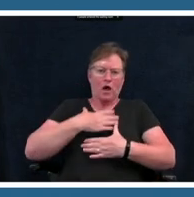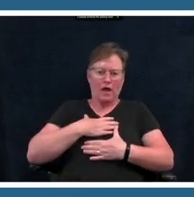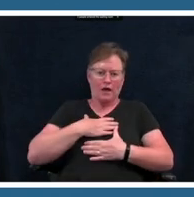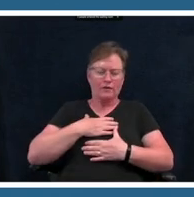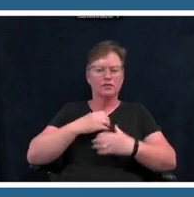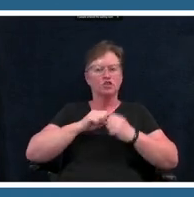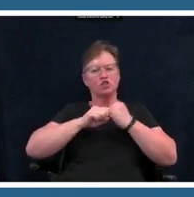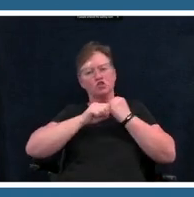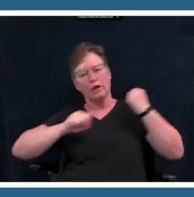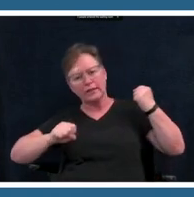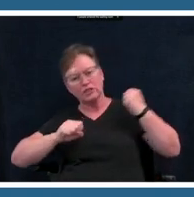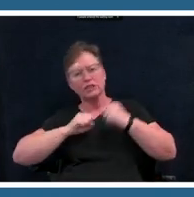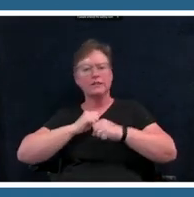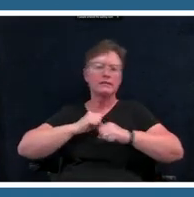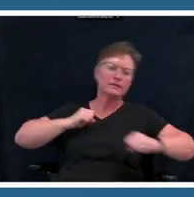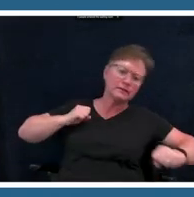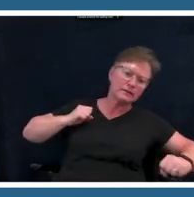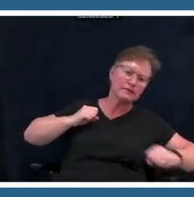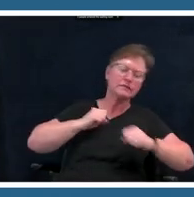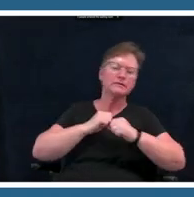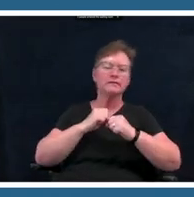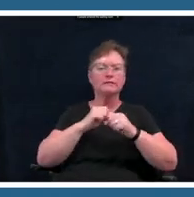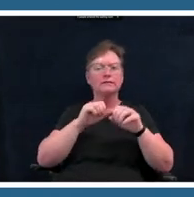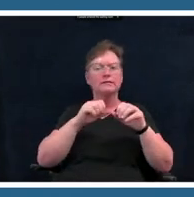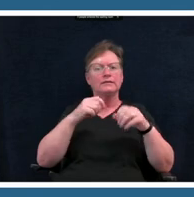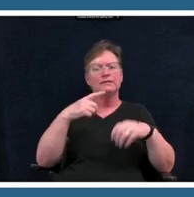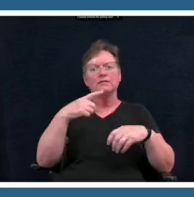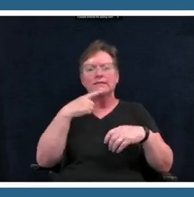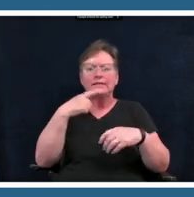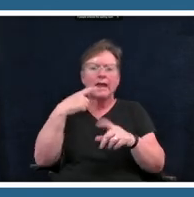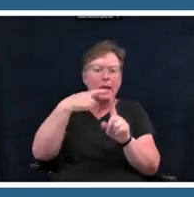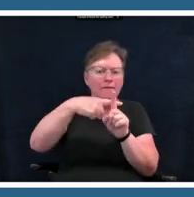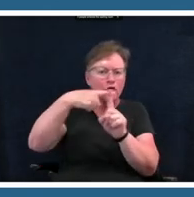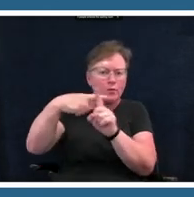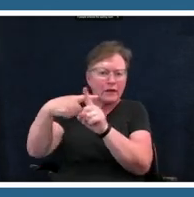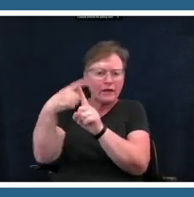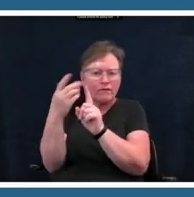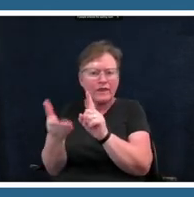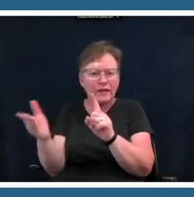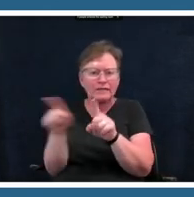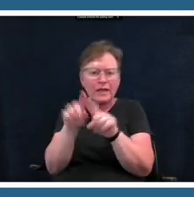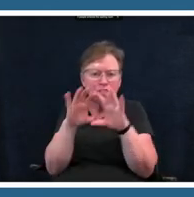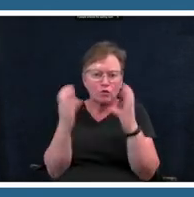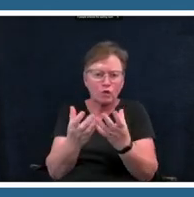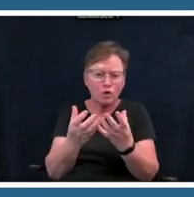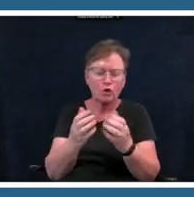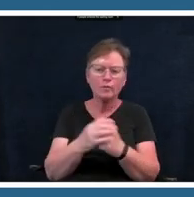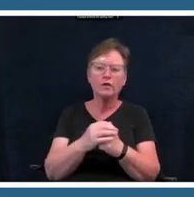saying affirmative things um as a group and